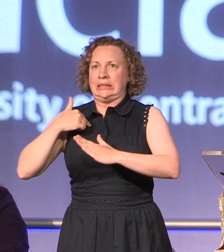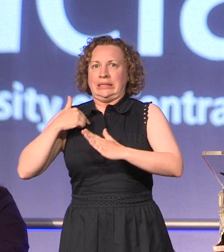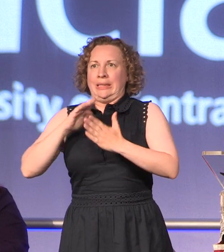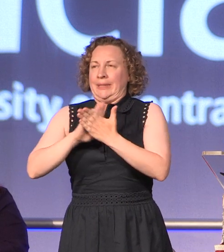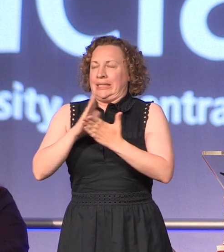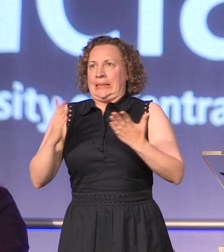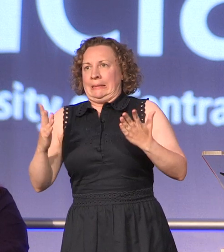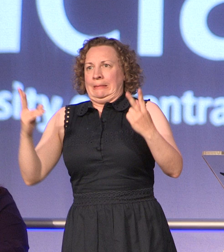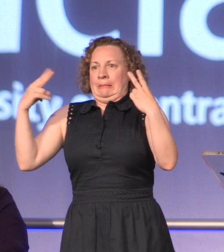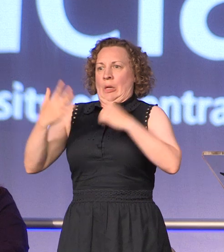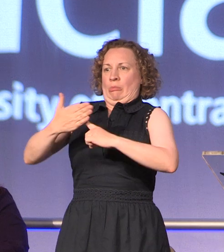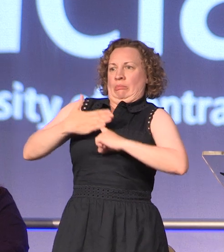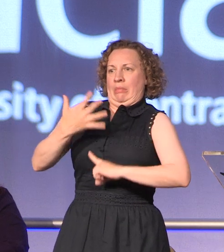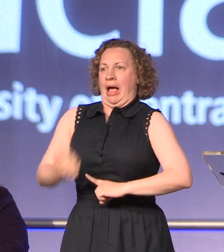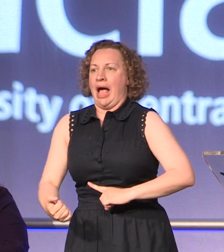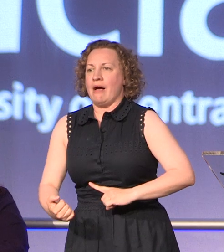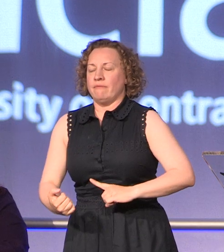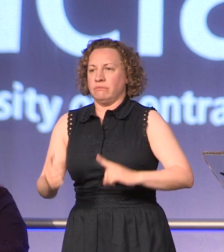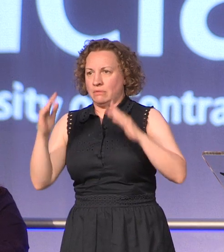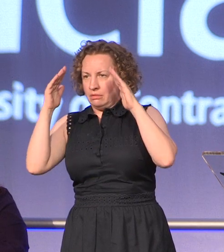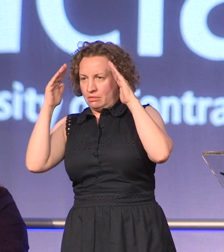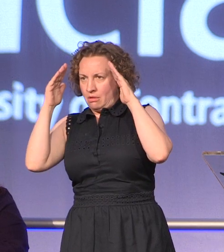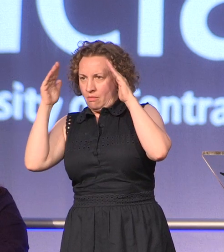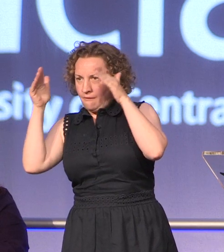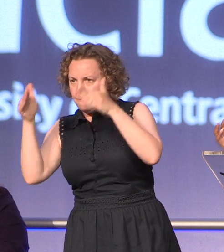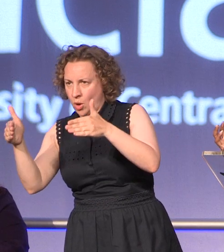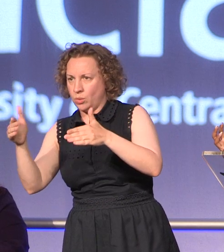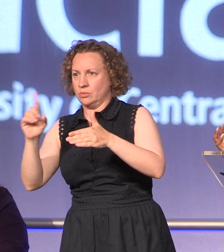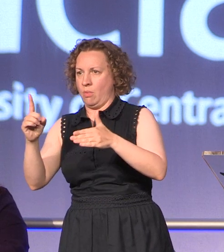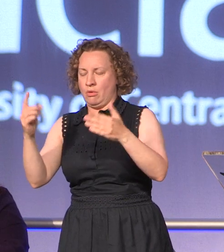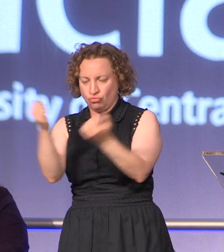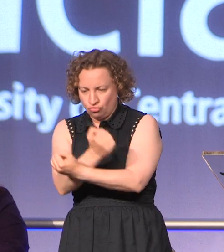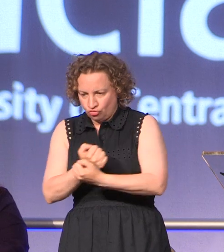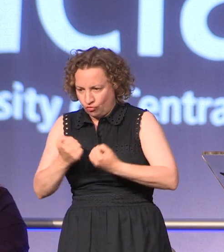in that moment. Concentrate on maximizing your strengths don't bother trying to be